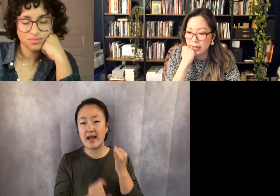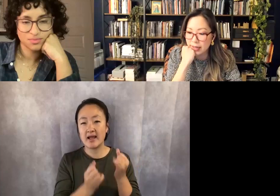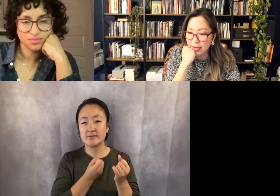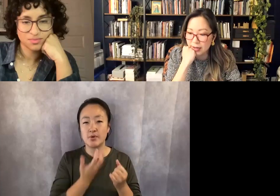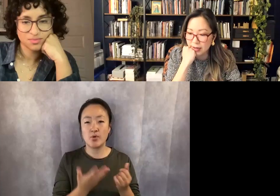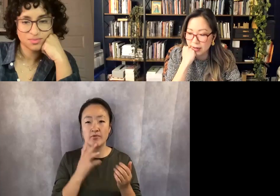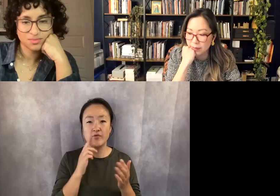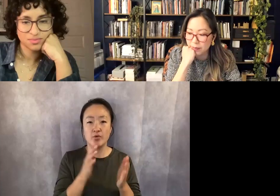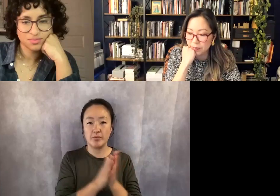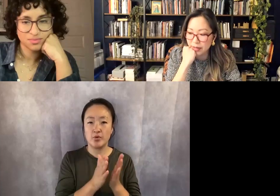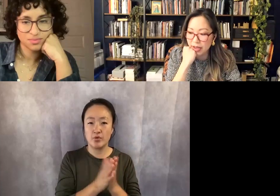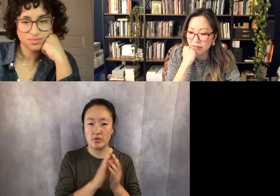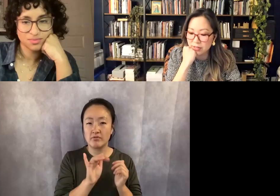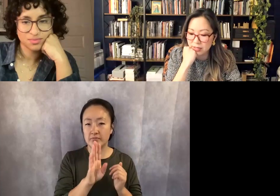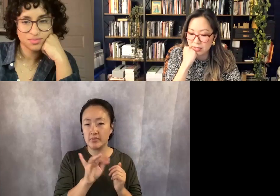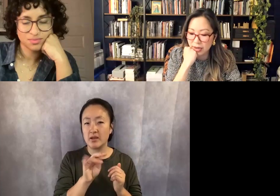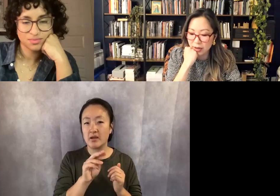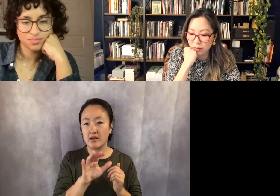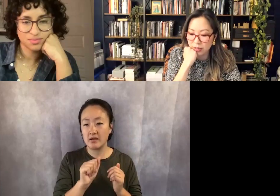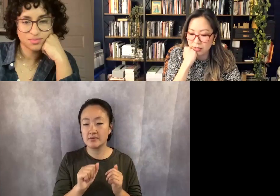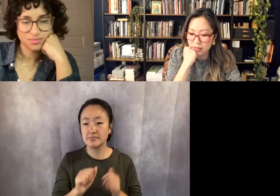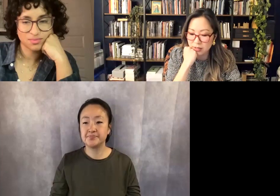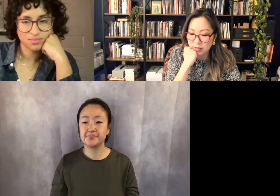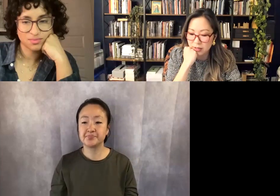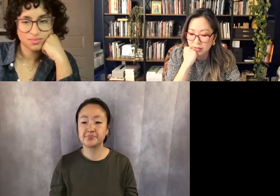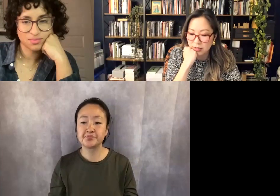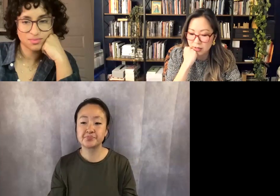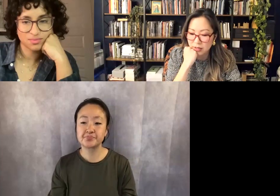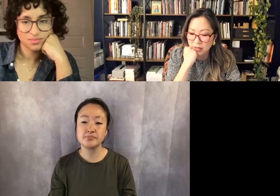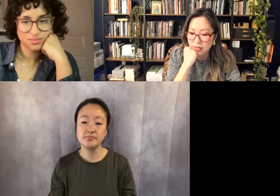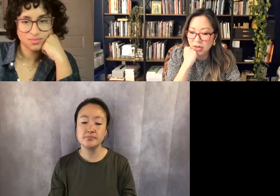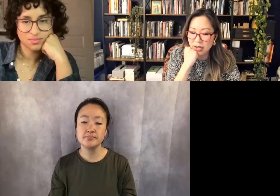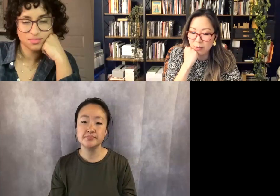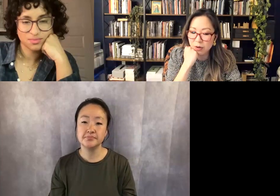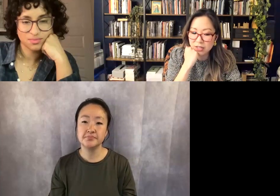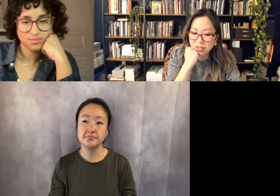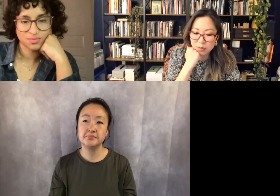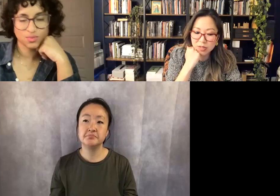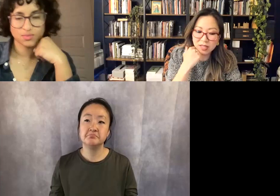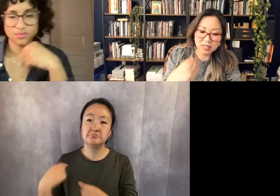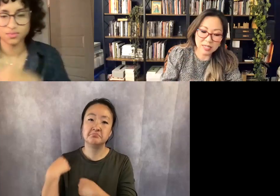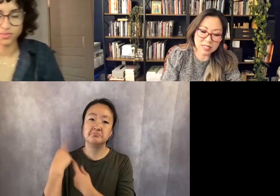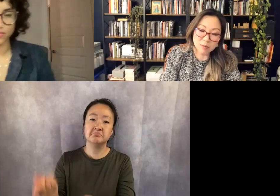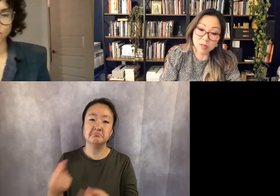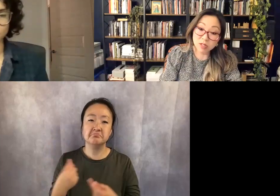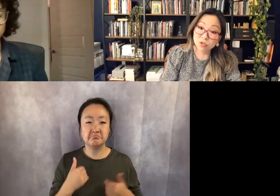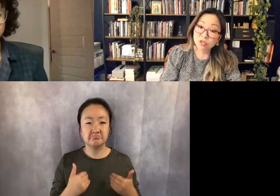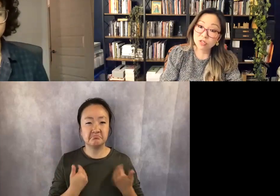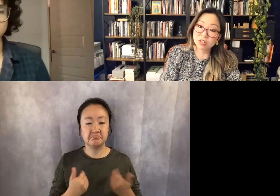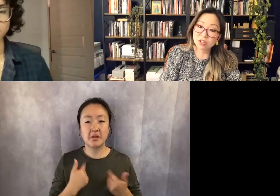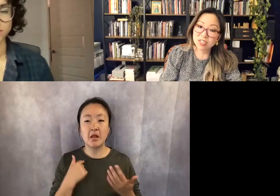I think ever since I was young, I wanted to put these like snippets of journal entries